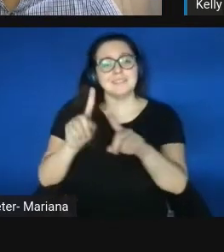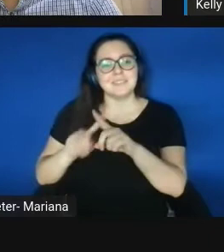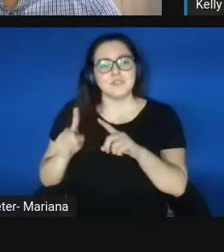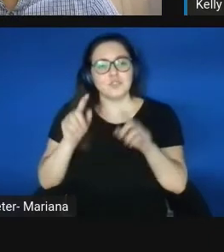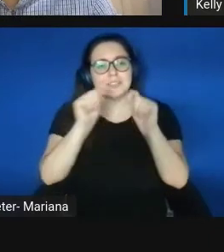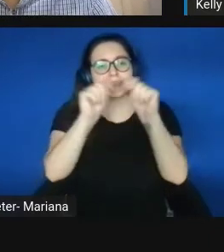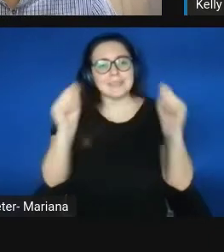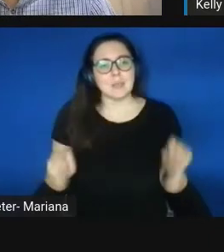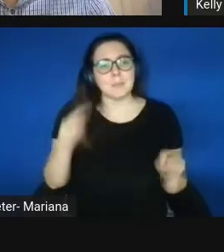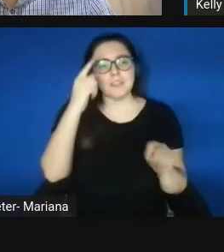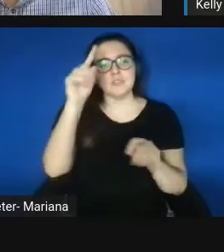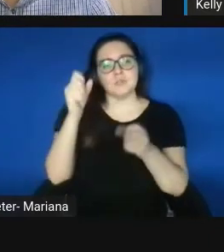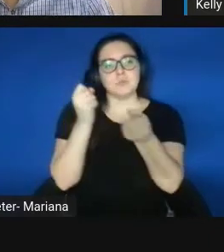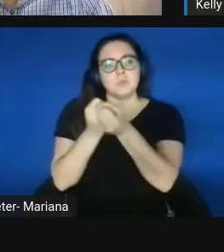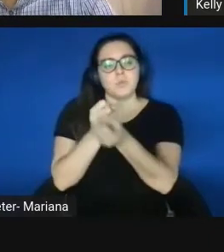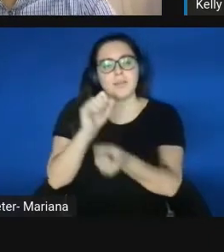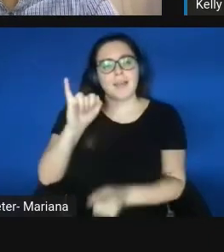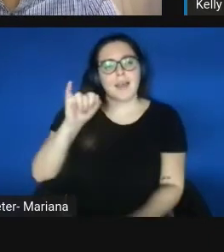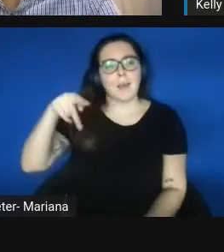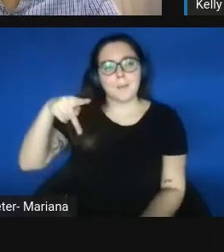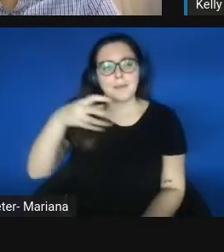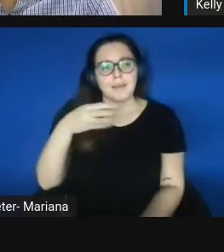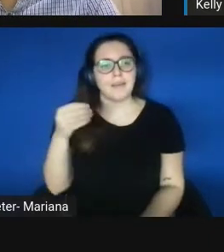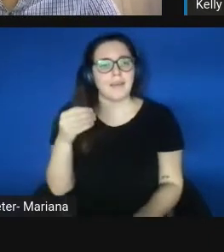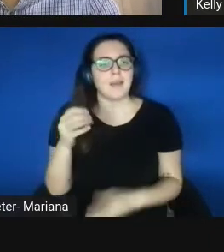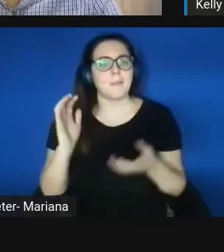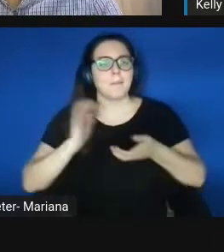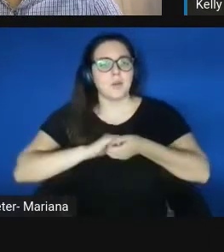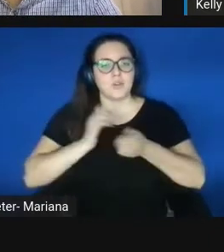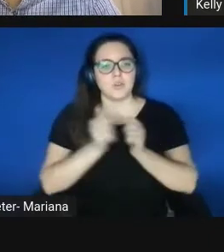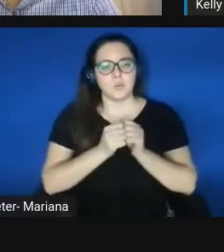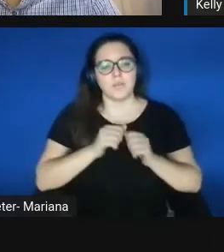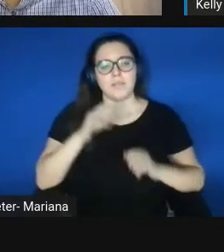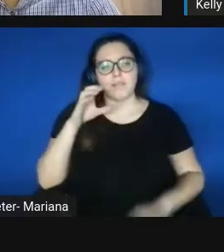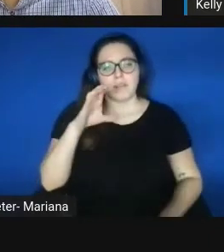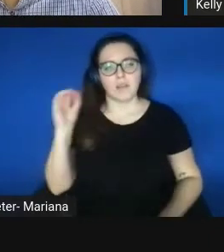and partnering with the companies. They've worked really well with me.